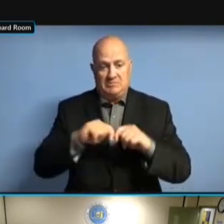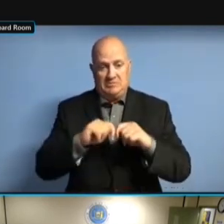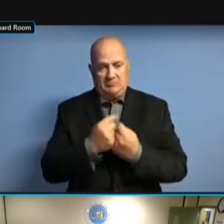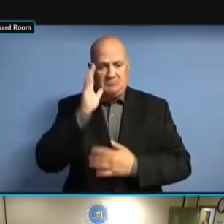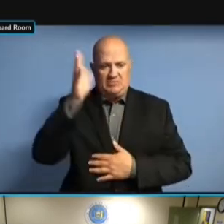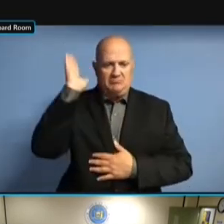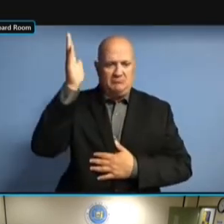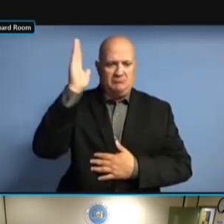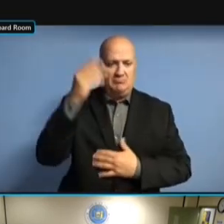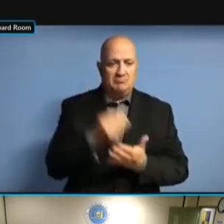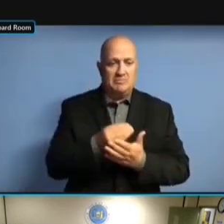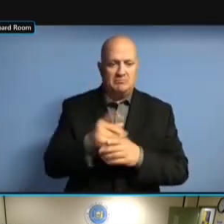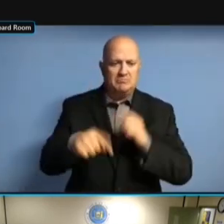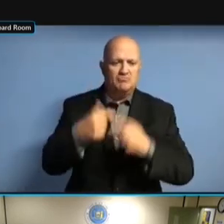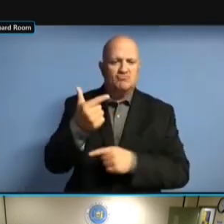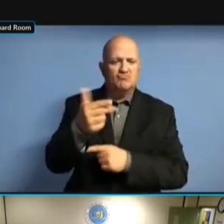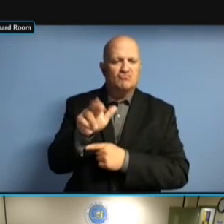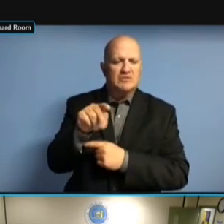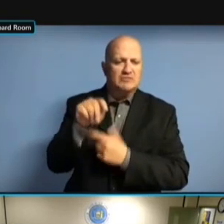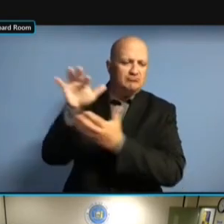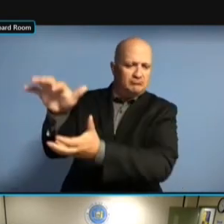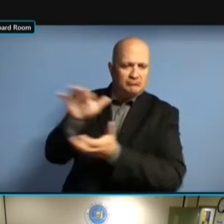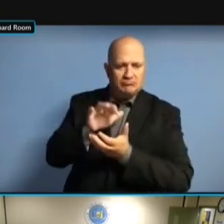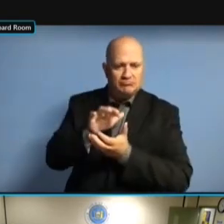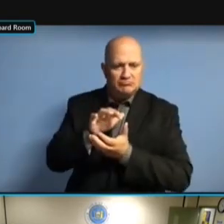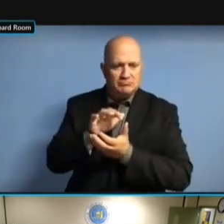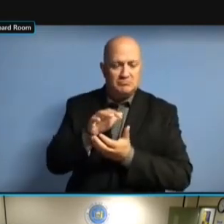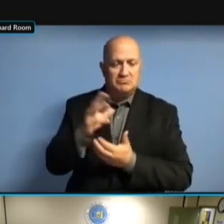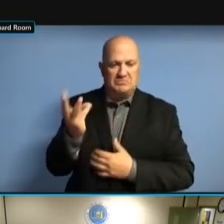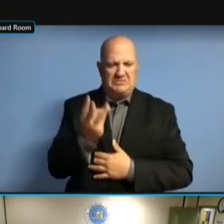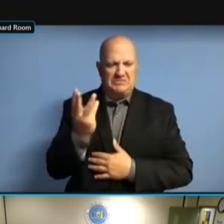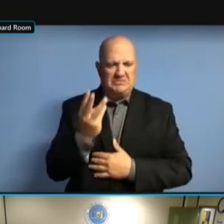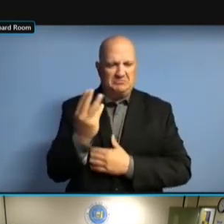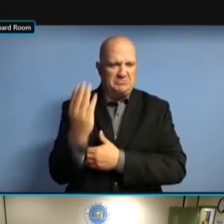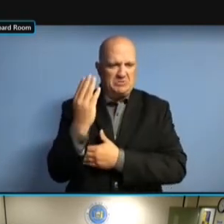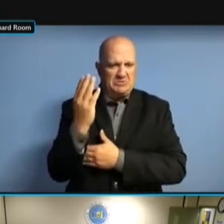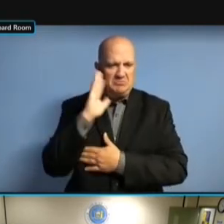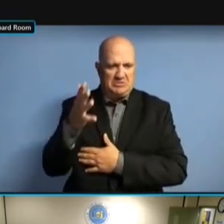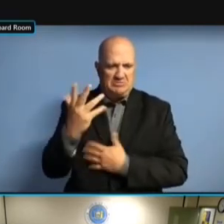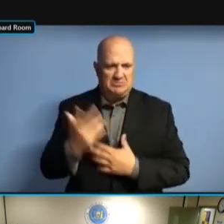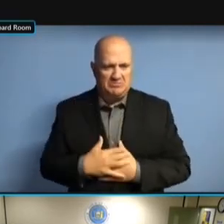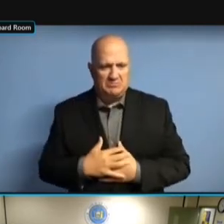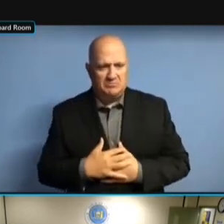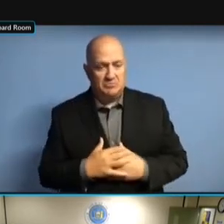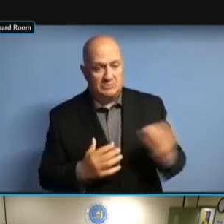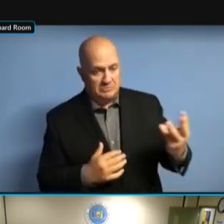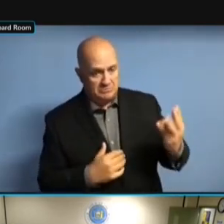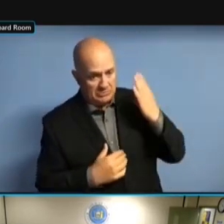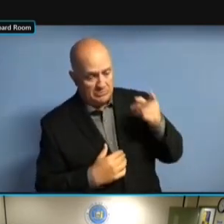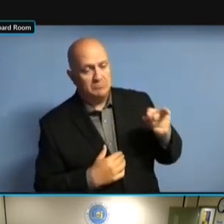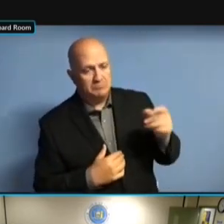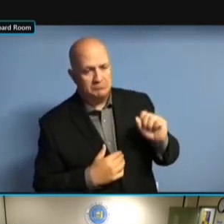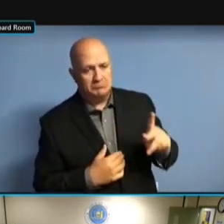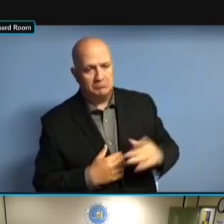THAT'S WEDNESDAY MORNING. THAT'S WEDNESDAY MORNING. SO THAT'S WEDNESDAY MORNING. SO THAT'S THAT'S WEDNESDAY MORNING. SO THAT'S MY THAT'S WEDNESDAY MORNING. SO THAT'S MY REPORT. SO THAT'S MY REPORT. SO THAT'S MY REPORT. >> SO THAT'S MY REPORT. >> ANY SO THAT'S MY REPORT. >> ANY QUESTIONS? ANY QUESTIONS? ANY QUESTIONS? OKAY. OKAY. OKAY. THANK OKAY. THANK YOU. THANK YOU. THANK YOU. WE'LL THANK YOU. WE'LL MOVE THANK YOU. WE'LL MOVE ON THANK YOU. WE'LL MOVE ON TO THANK YOU. WE'LL MOVE ON TO ITU THANK YOU. WE'LL MOVE ON TO ITU AND